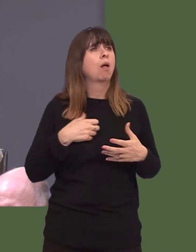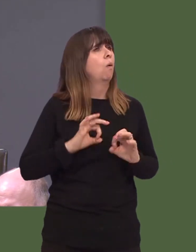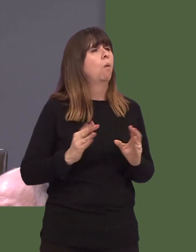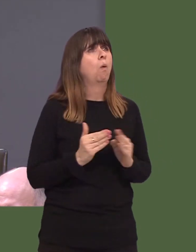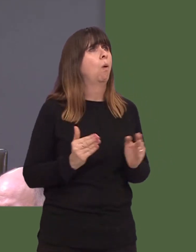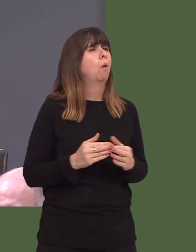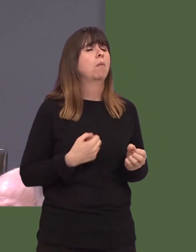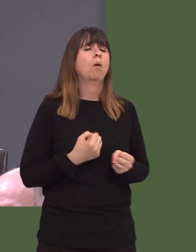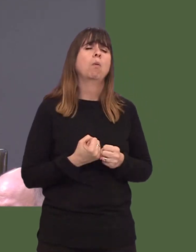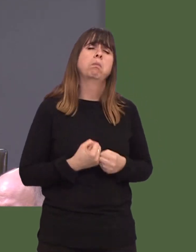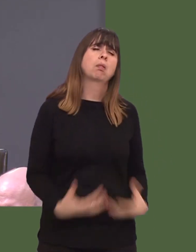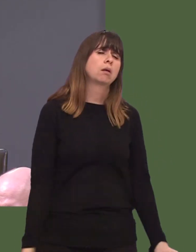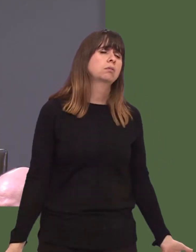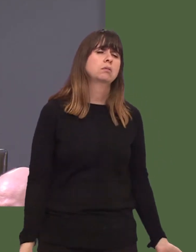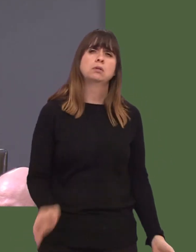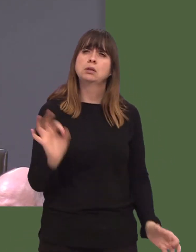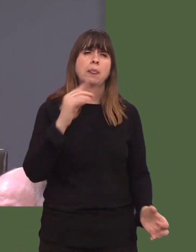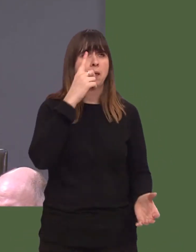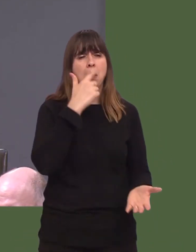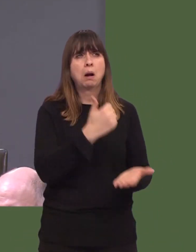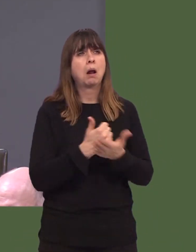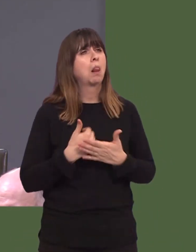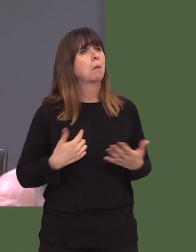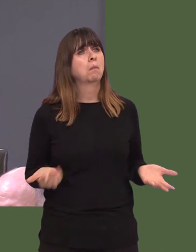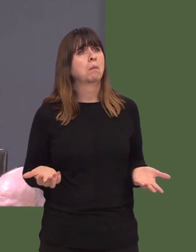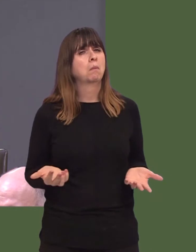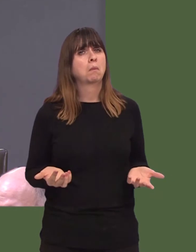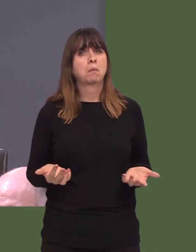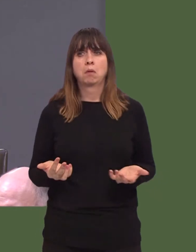There were lots of people there using the shelter whoíd found themselves homeless for